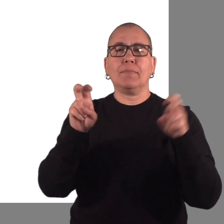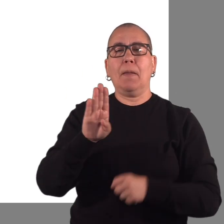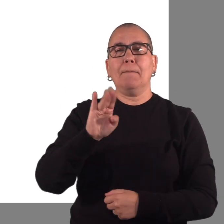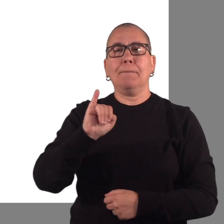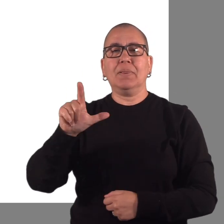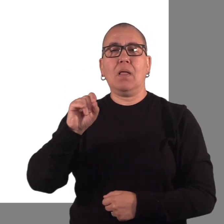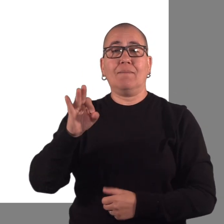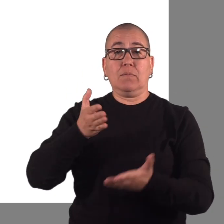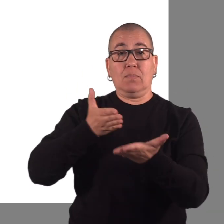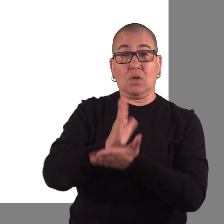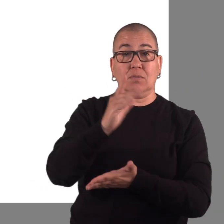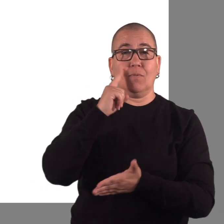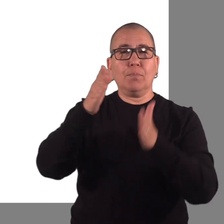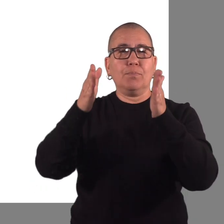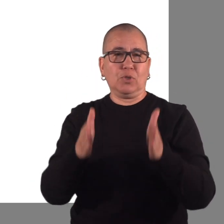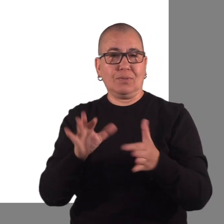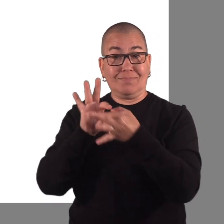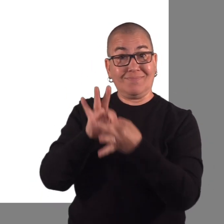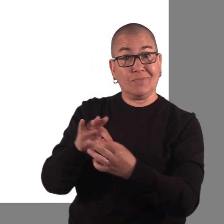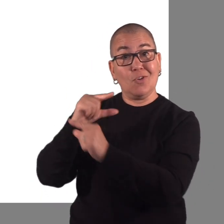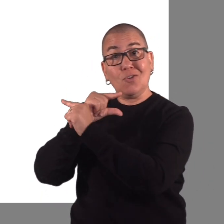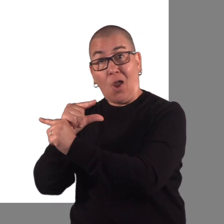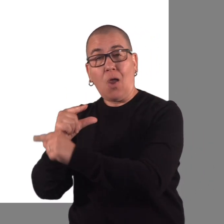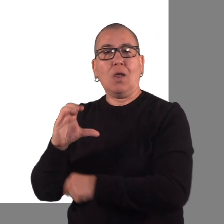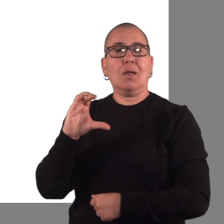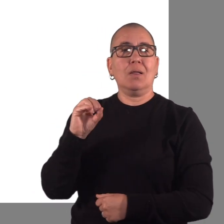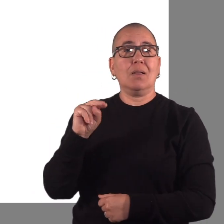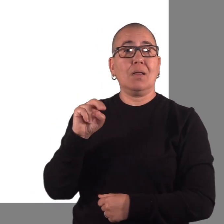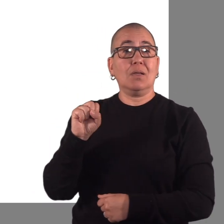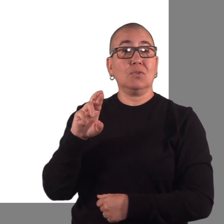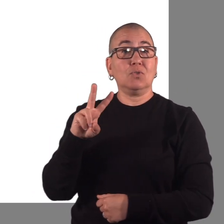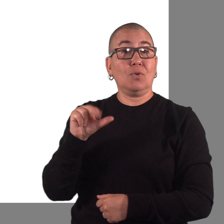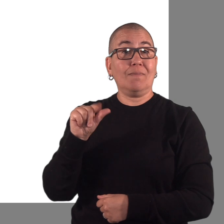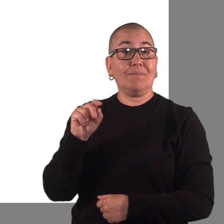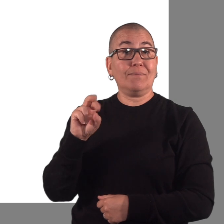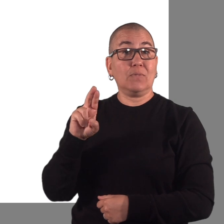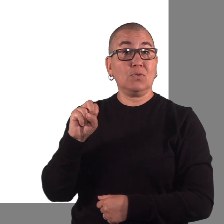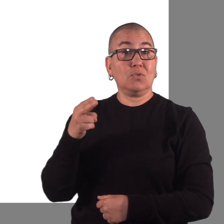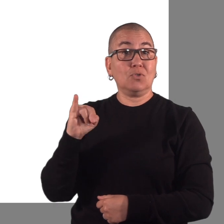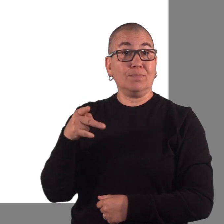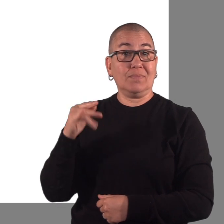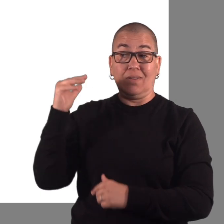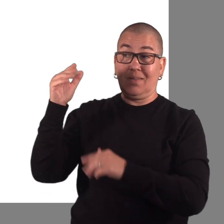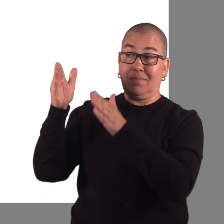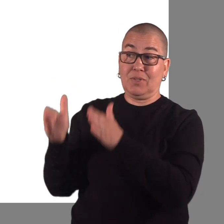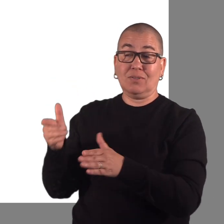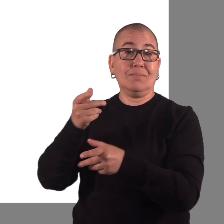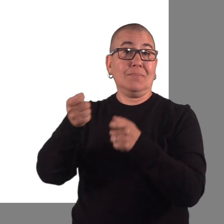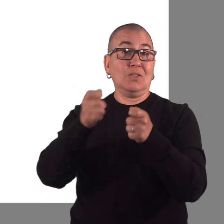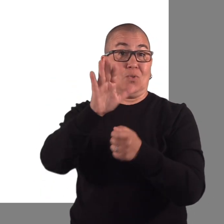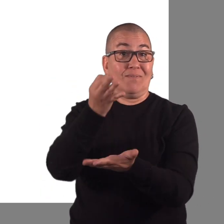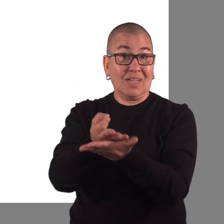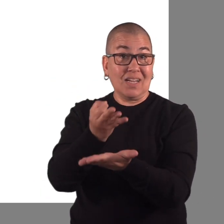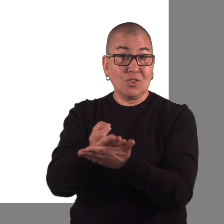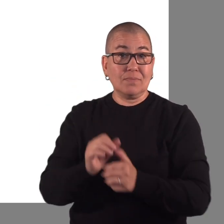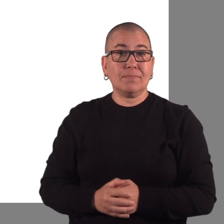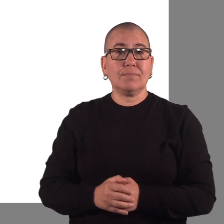‘Bill of Rights for Persons Subject to Guardianship and Conservatorship'-